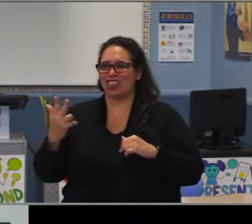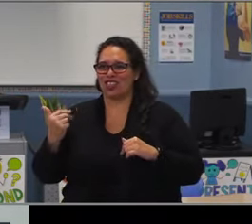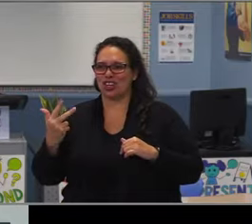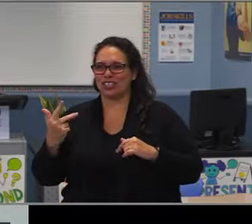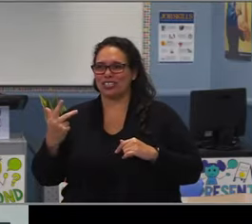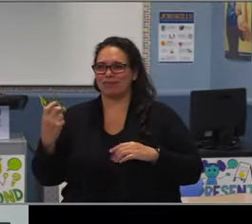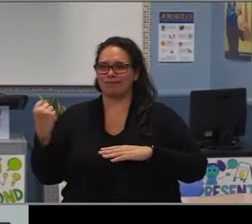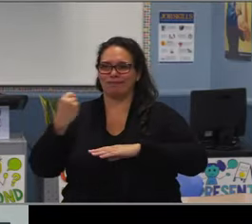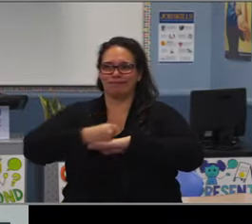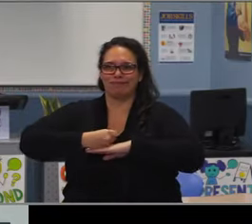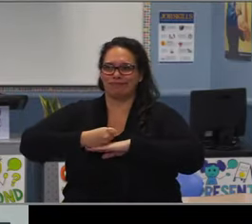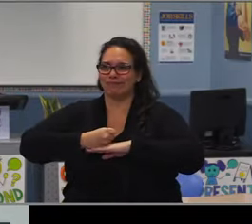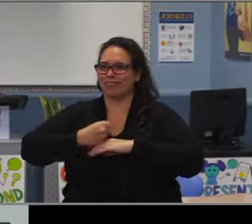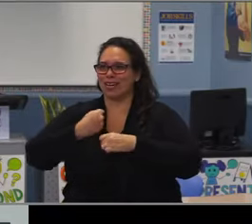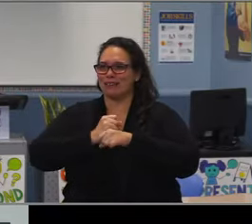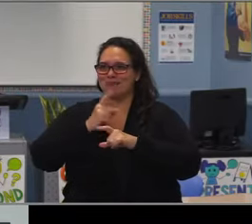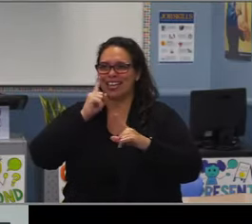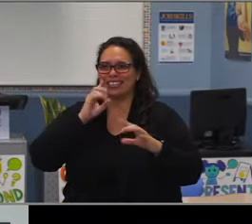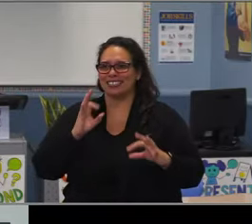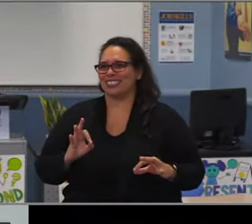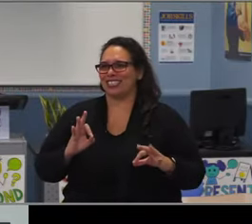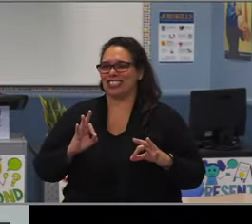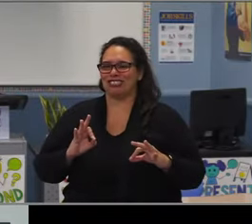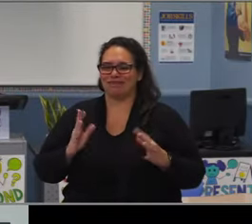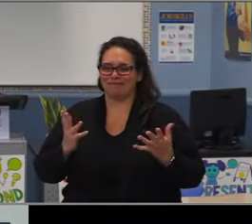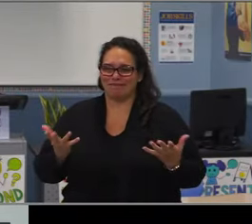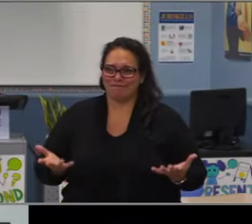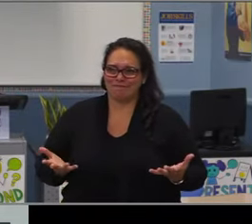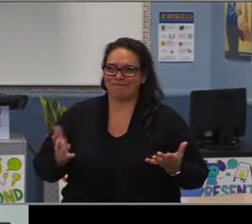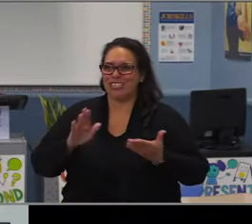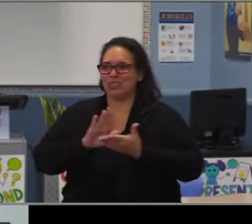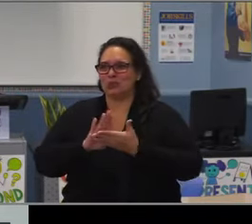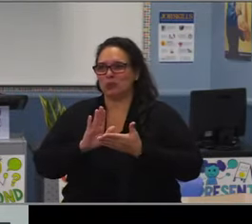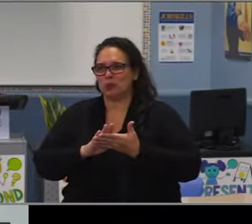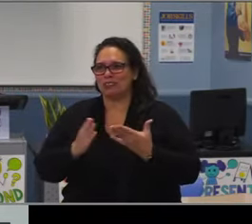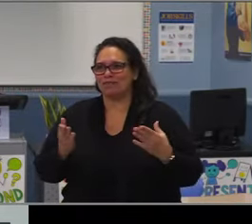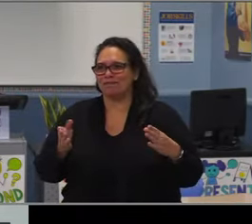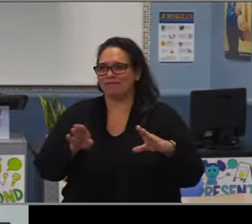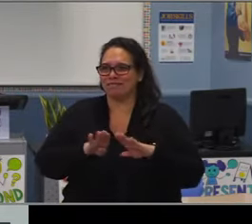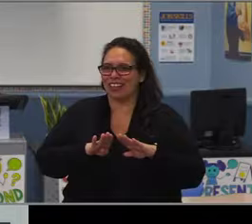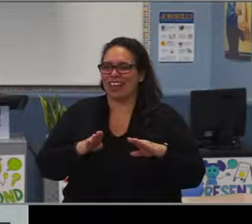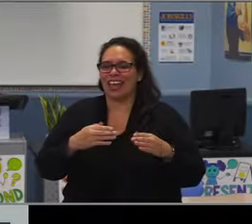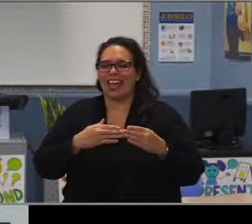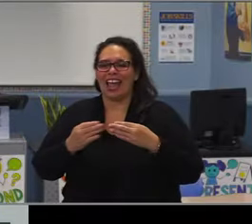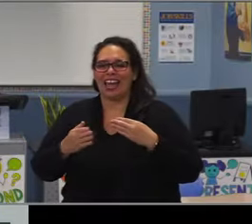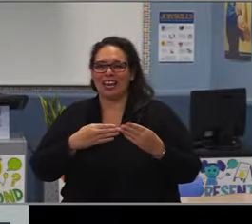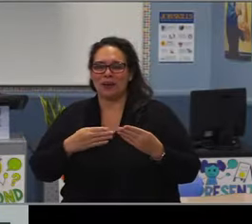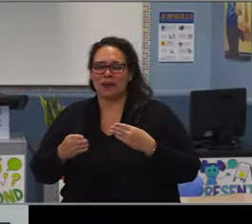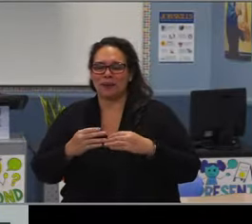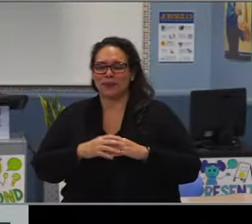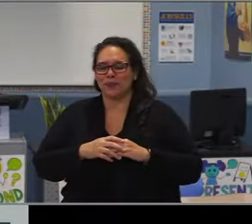Dr. Williams. I wanted to wish you a very healthy and happy retirement. I wanted to thank you